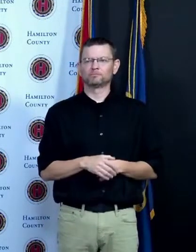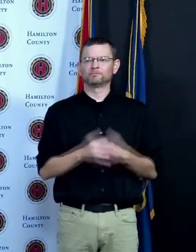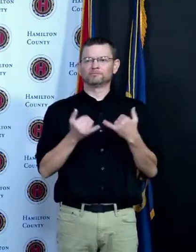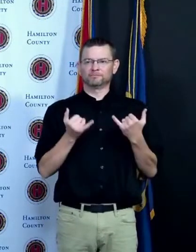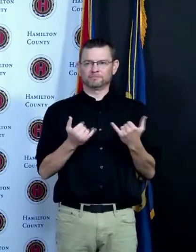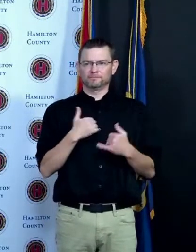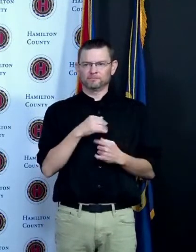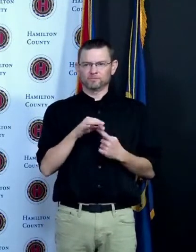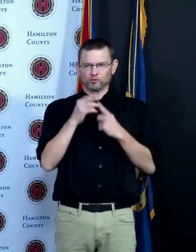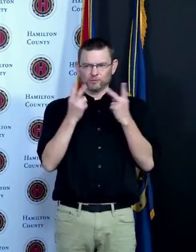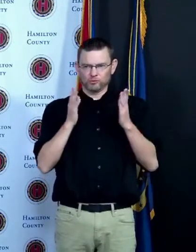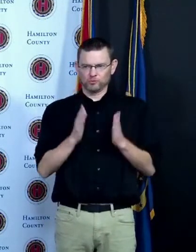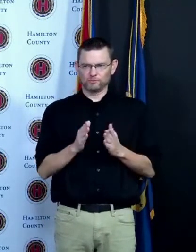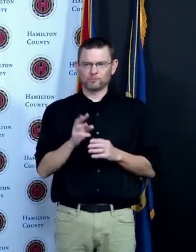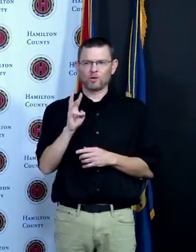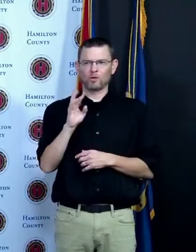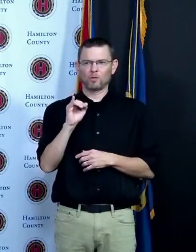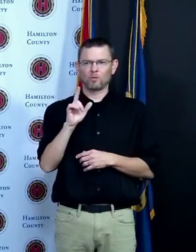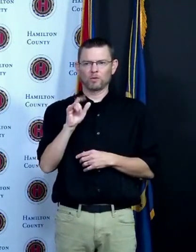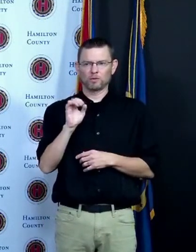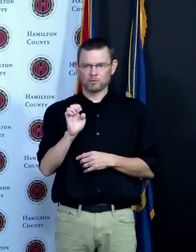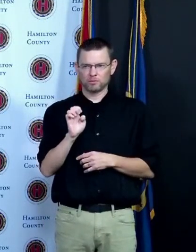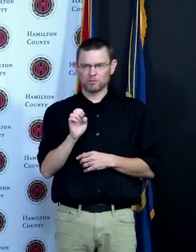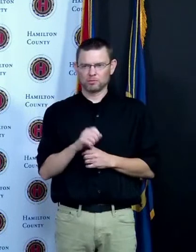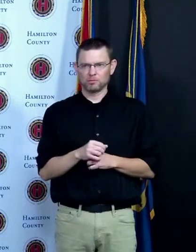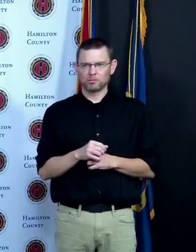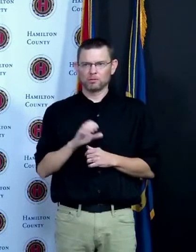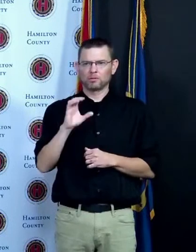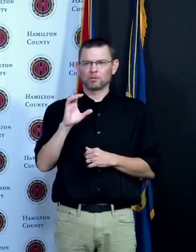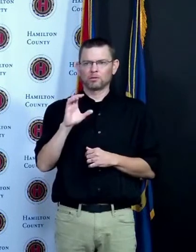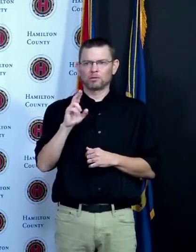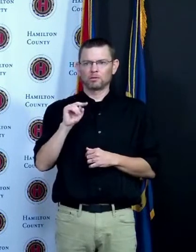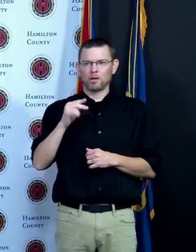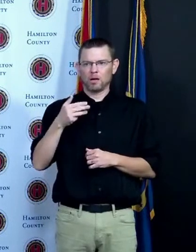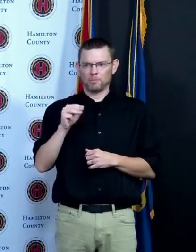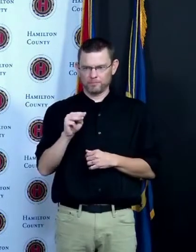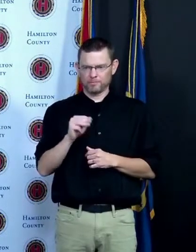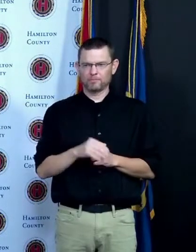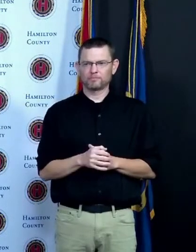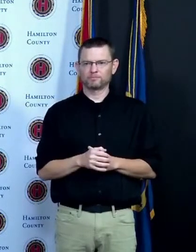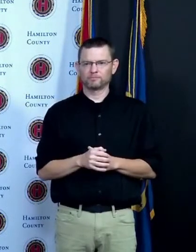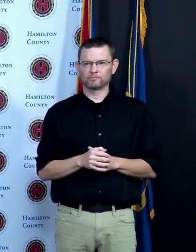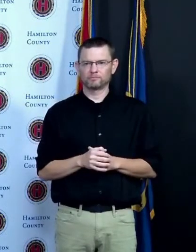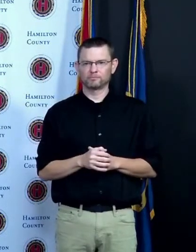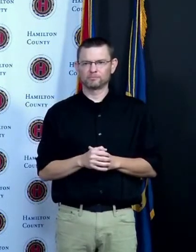Willie we're gonna ask you to talk about how you got vaccinated why it was important to